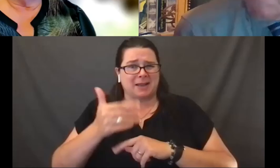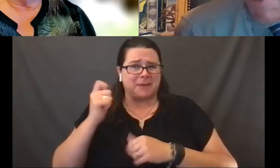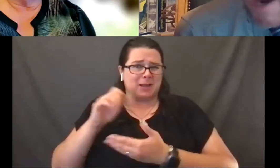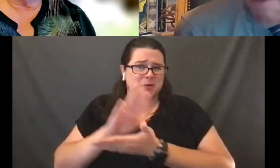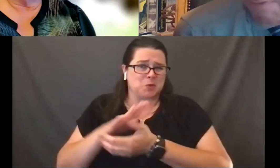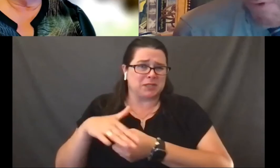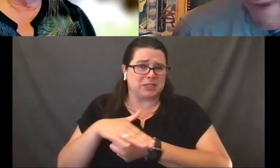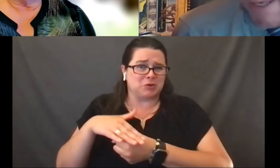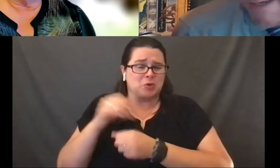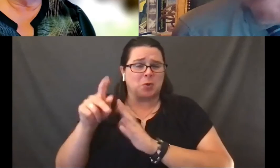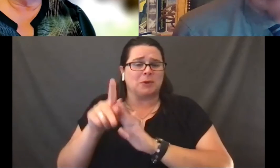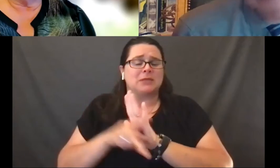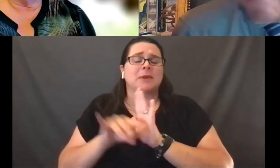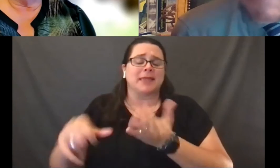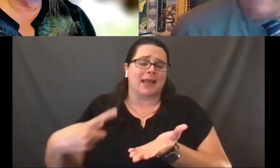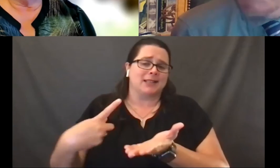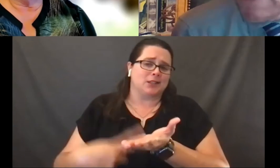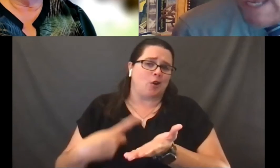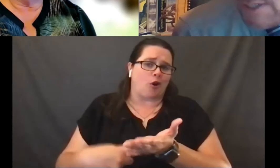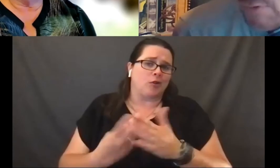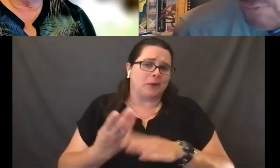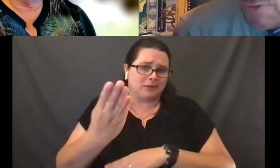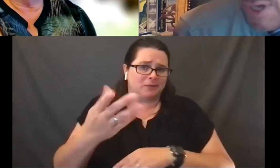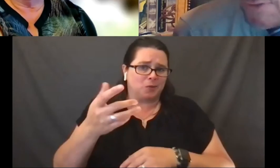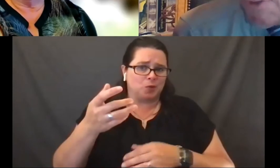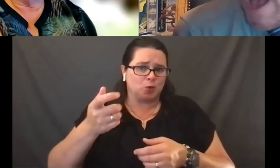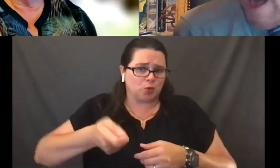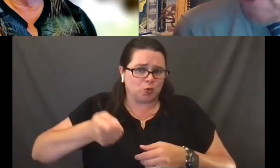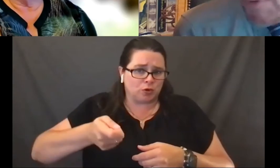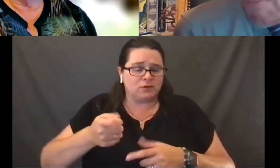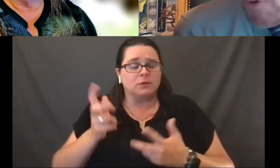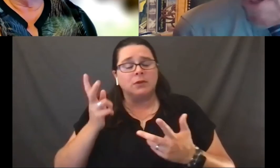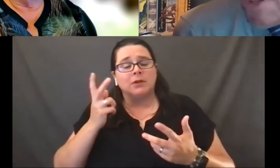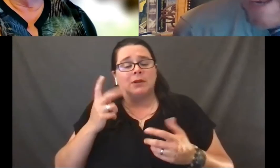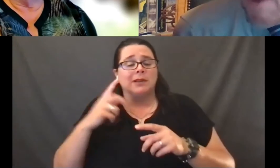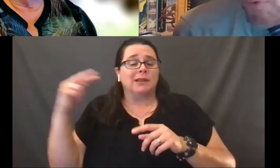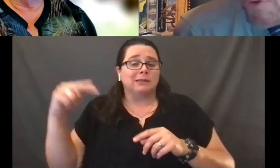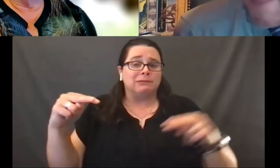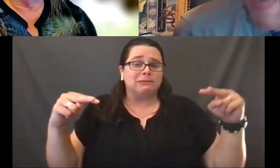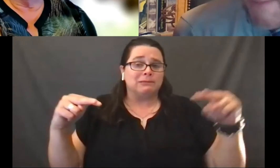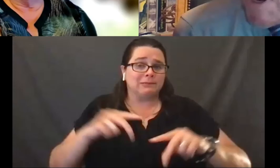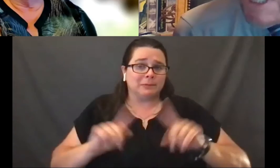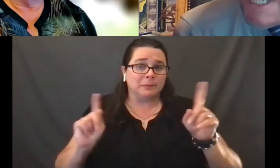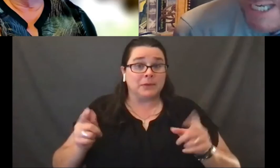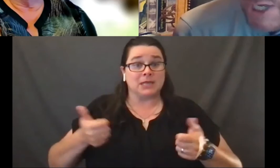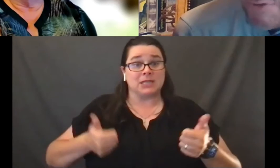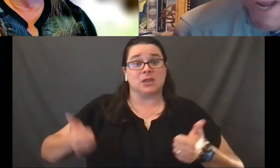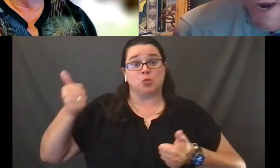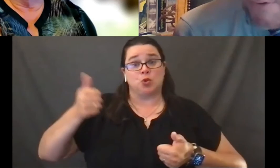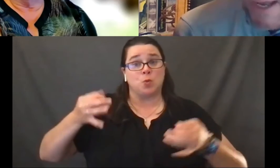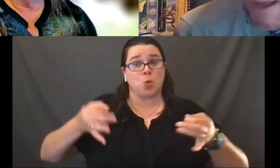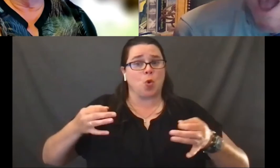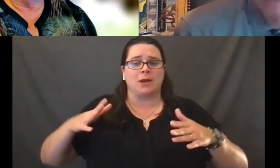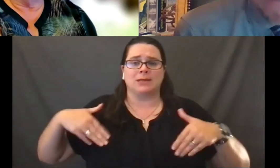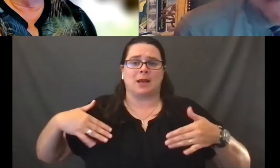And that's the argument that we're making. You will get different results. Supreme Court has not yet ruled on that particular area,